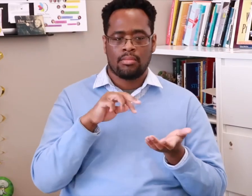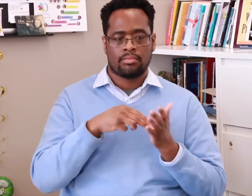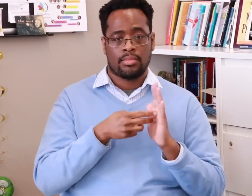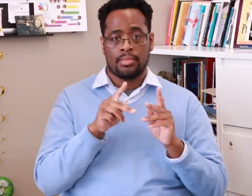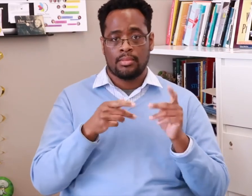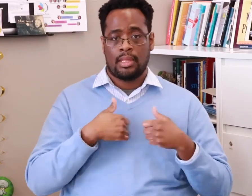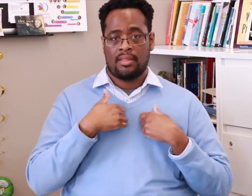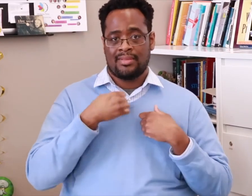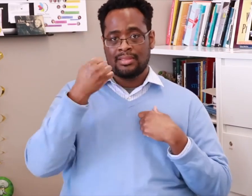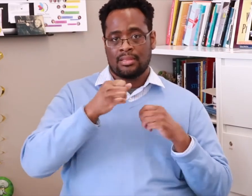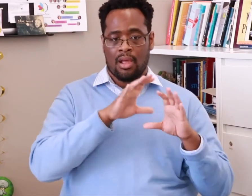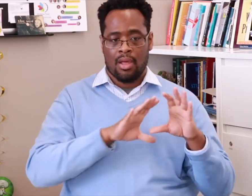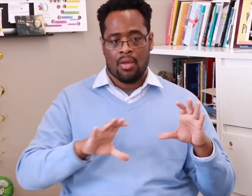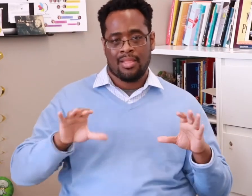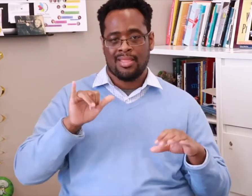People who lived in the south where,